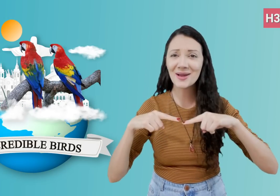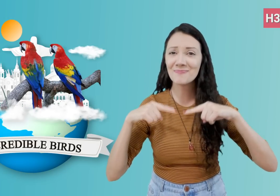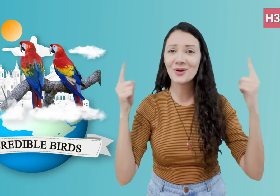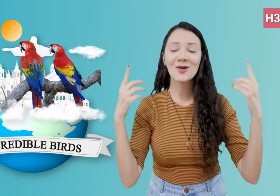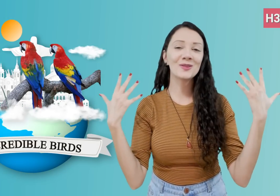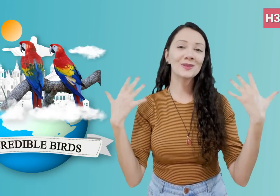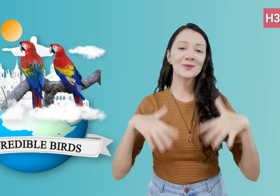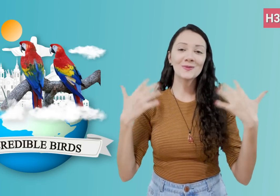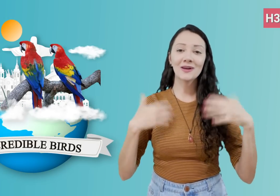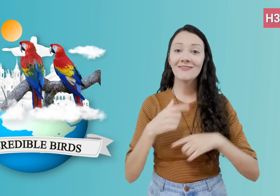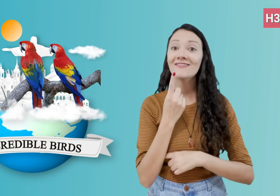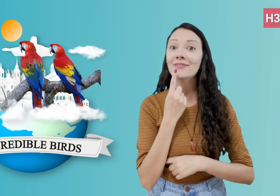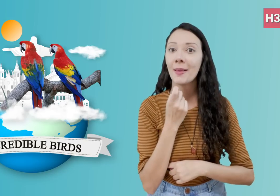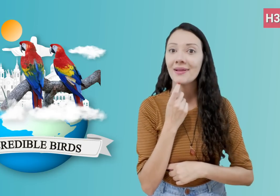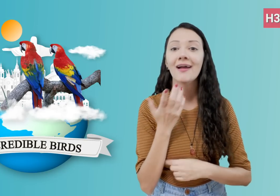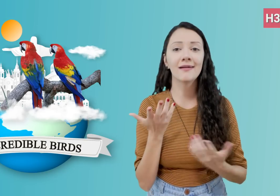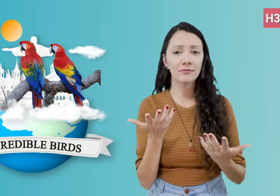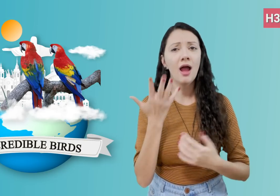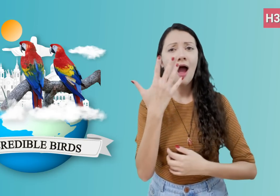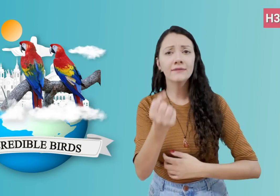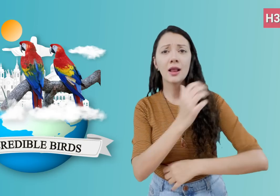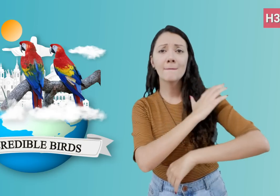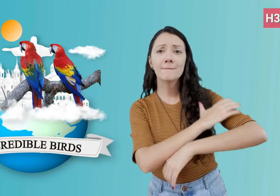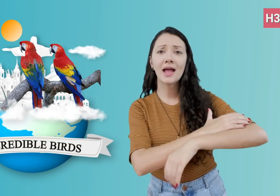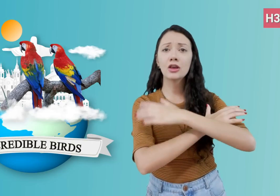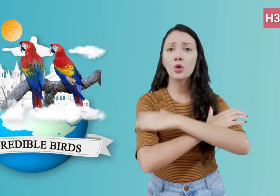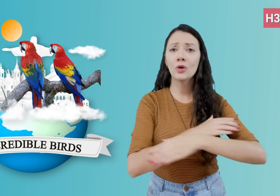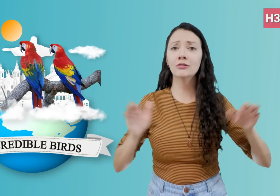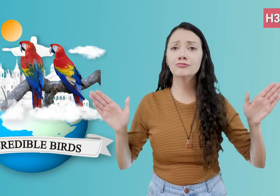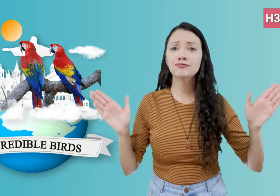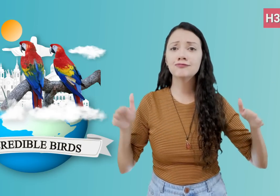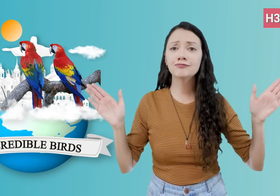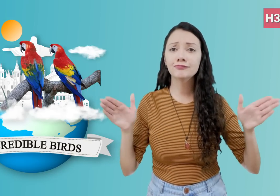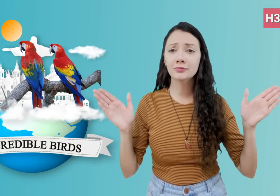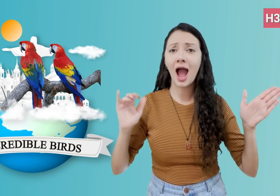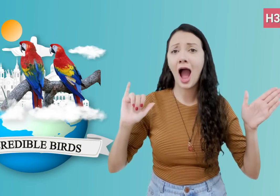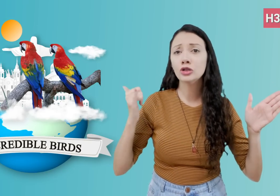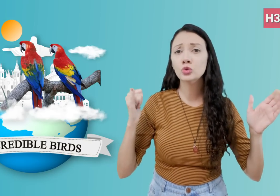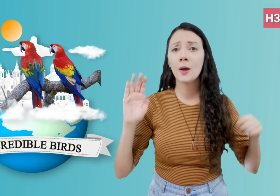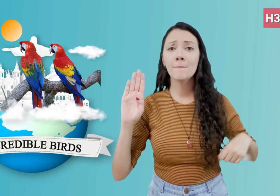and is most recognizable because